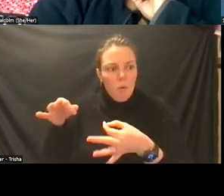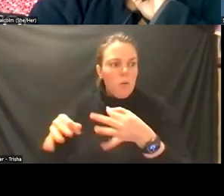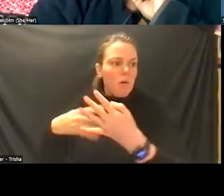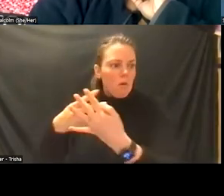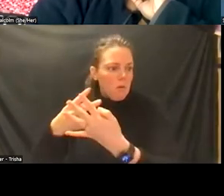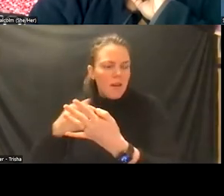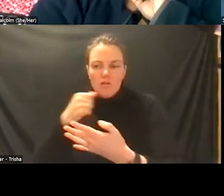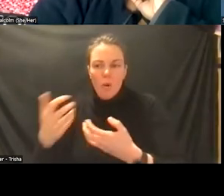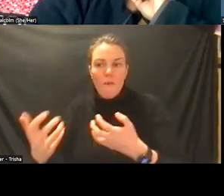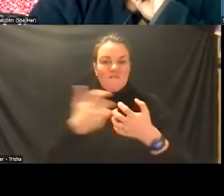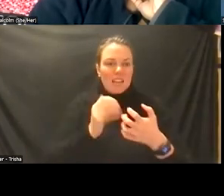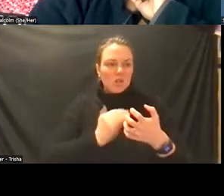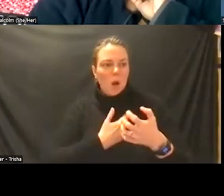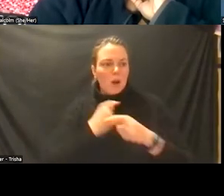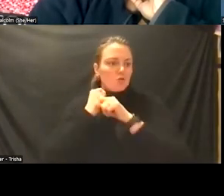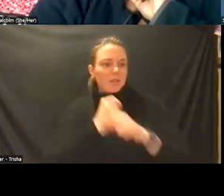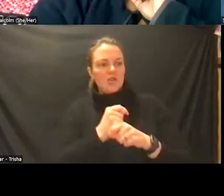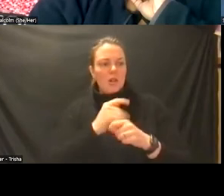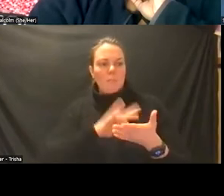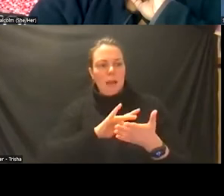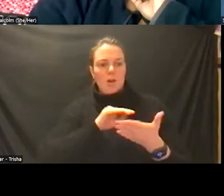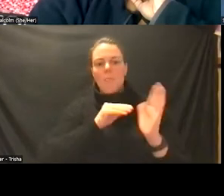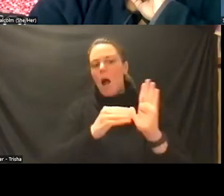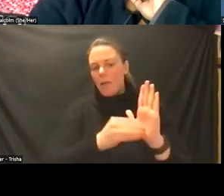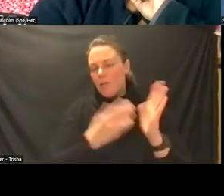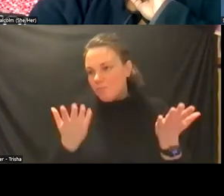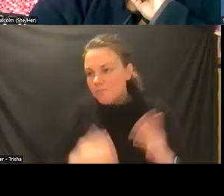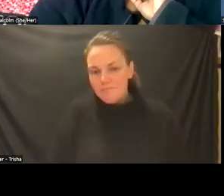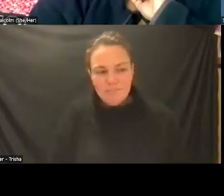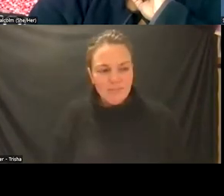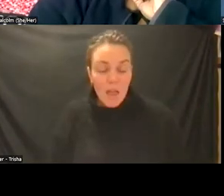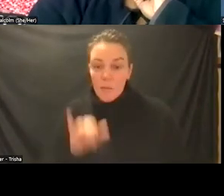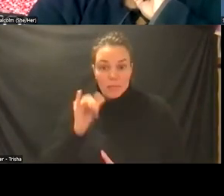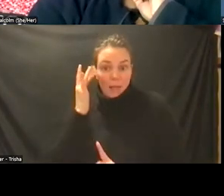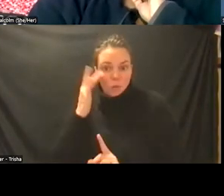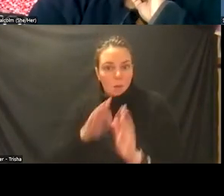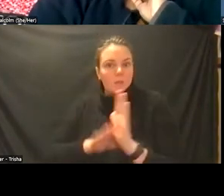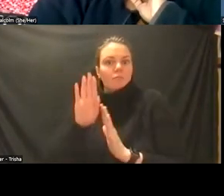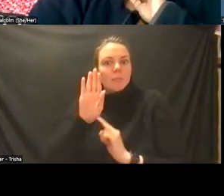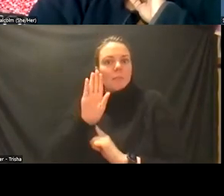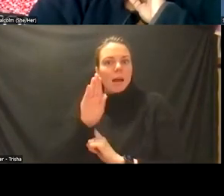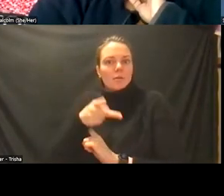traditional medical model which of course that's why the bios psychosocial model is so important